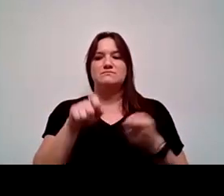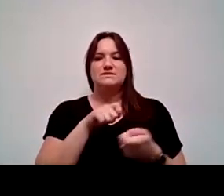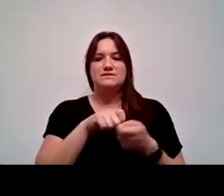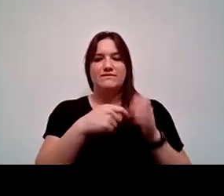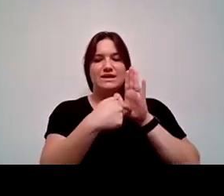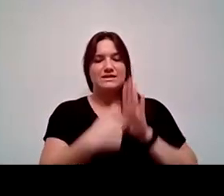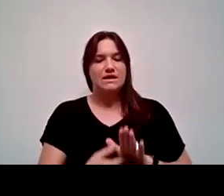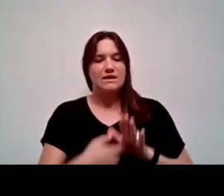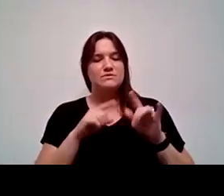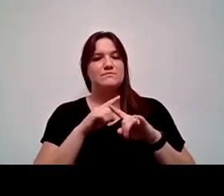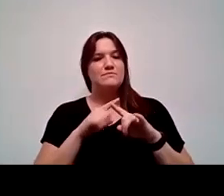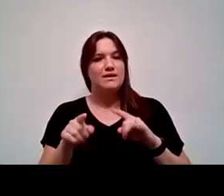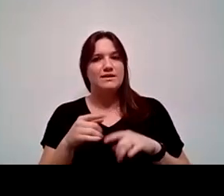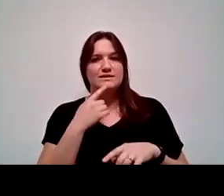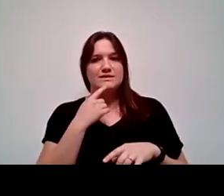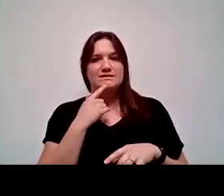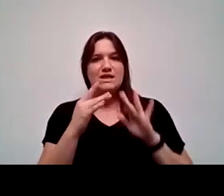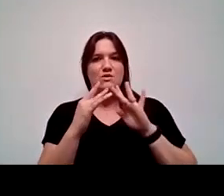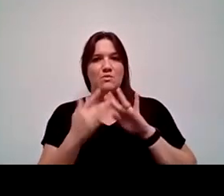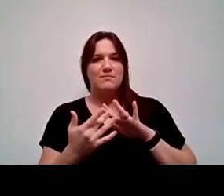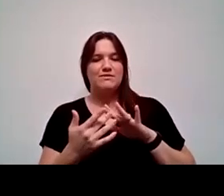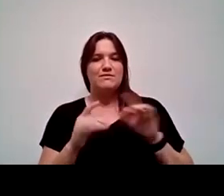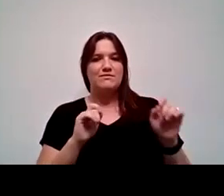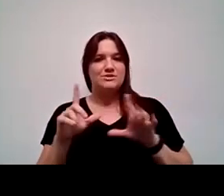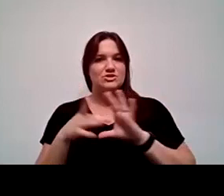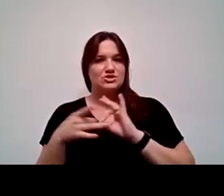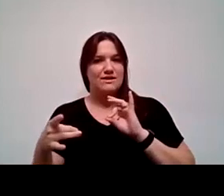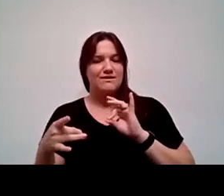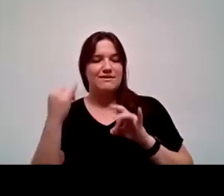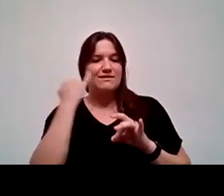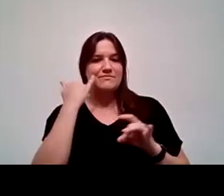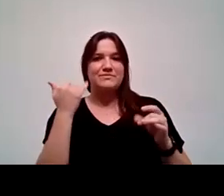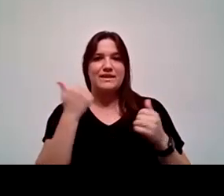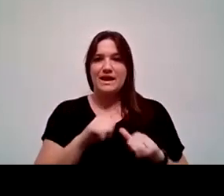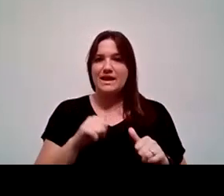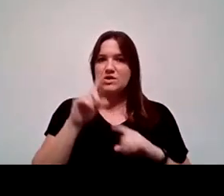But as I did say in the webinar chat, if there are any questions